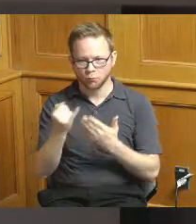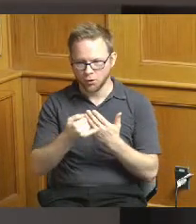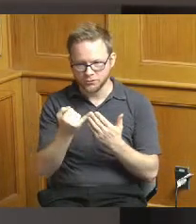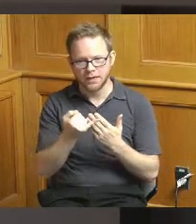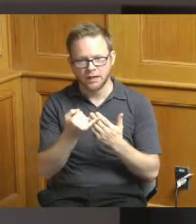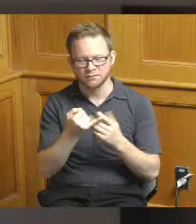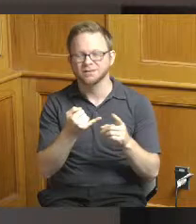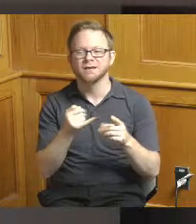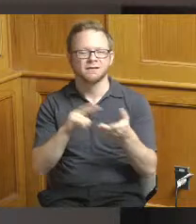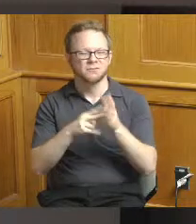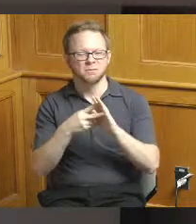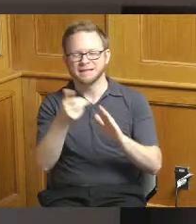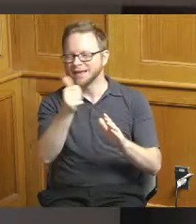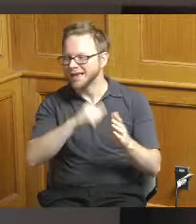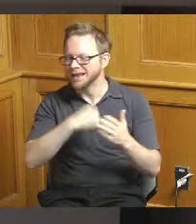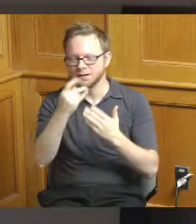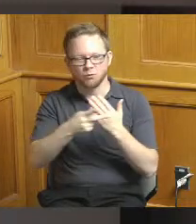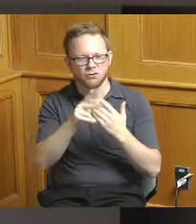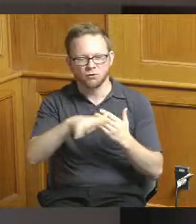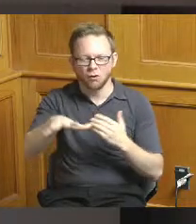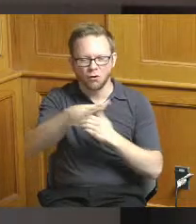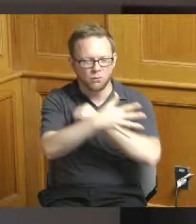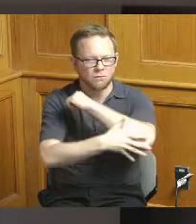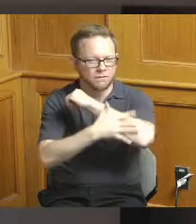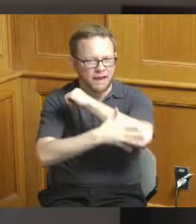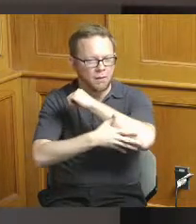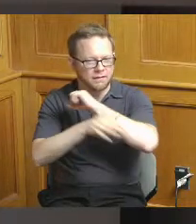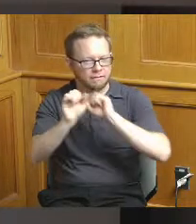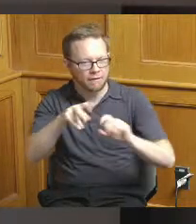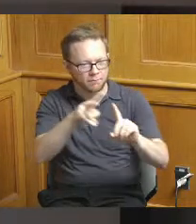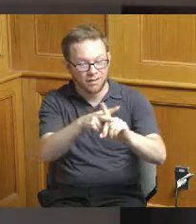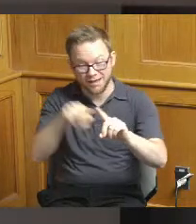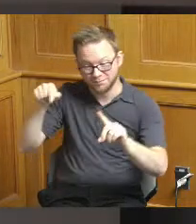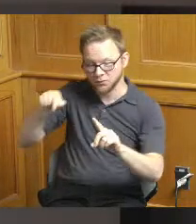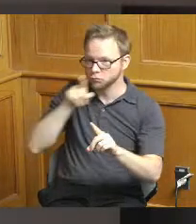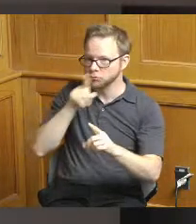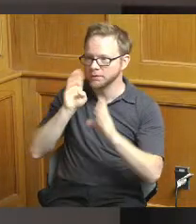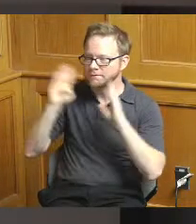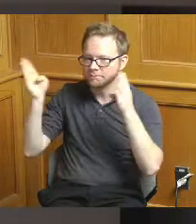this is even more laser focused on communities in need with limited capacity so we only opened